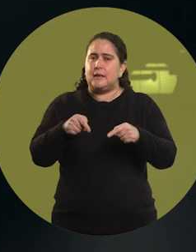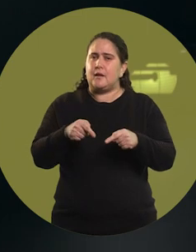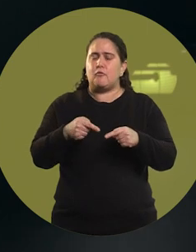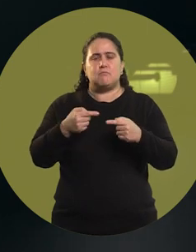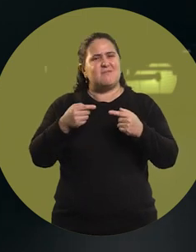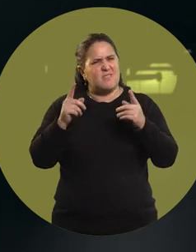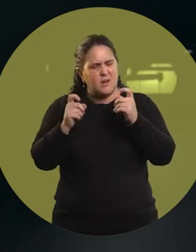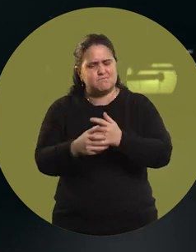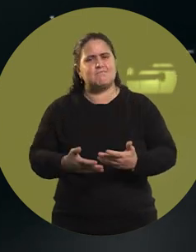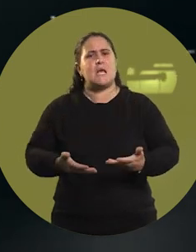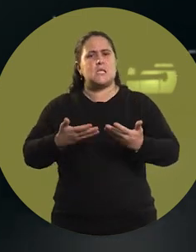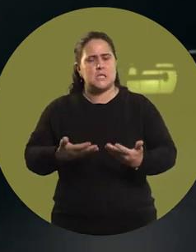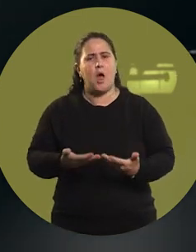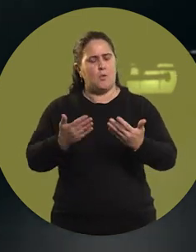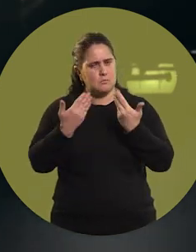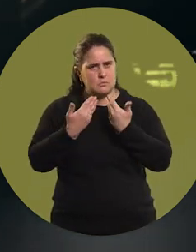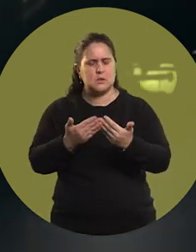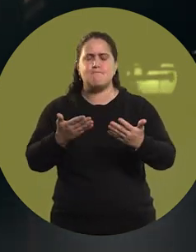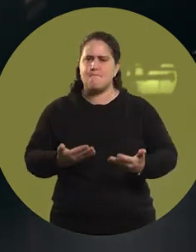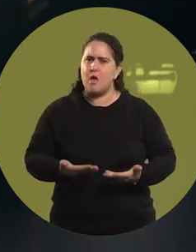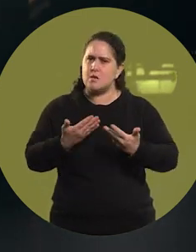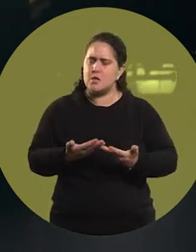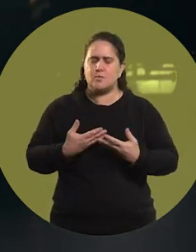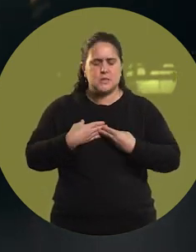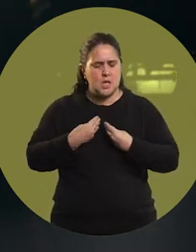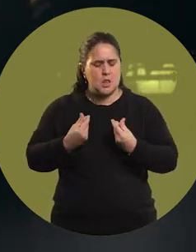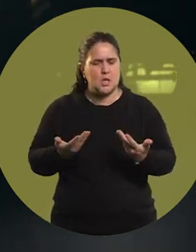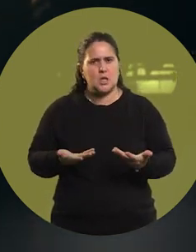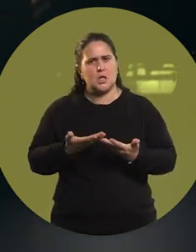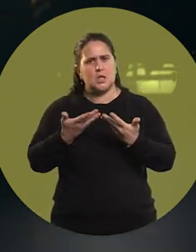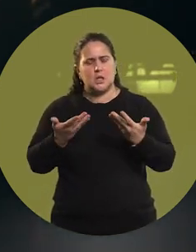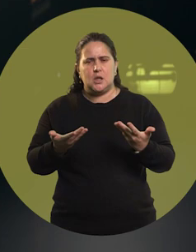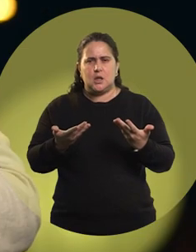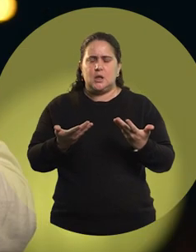beginnings were very difficult, because I felt